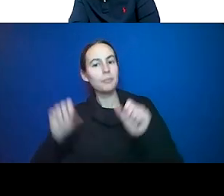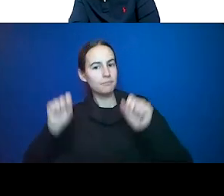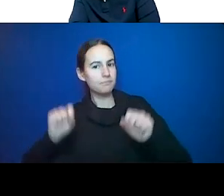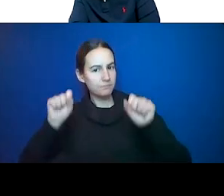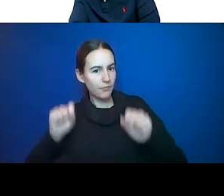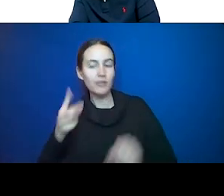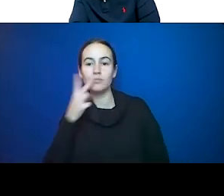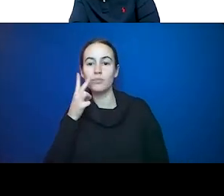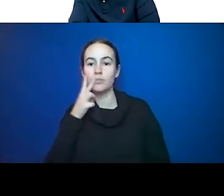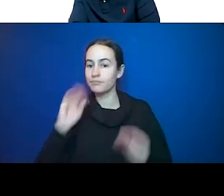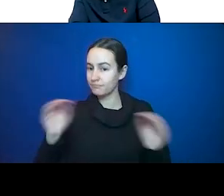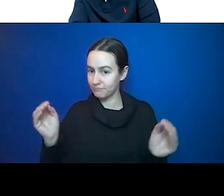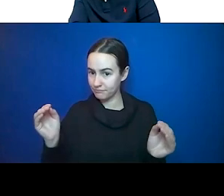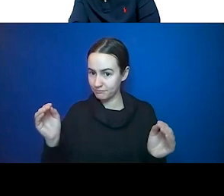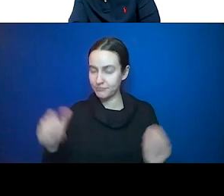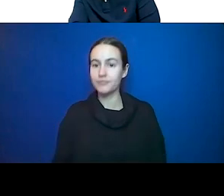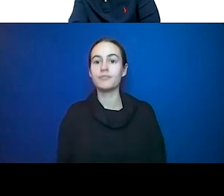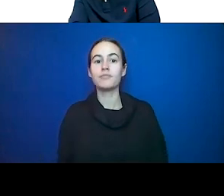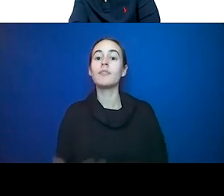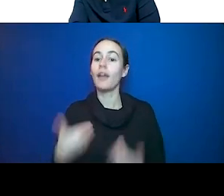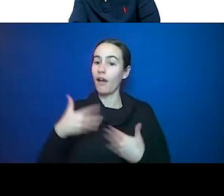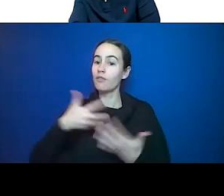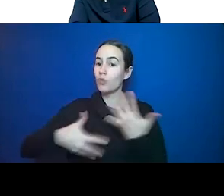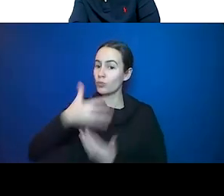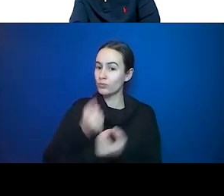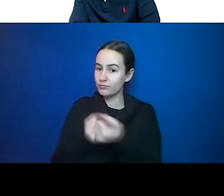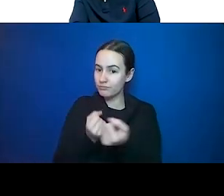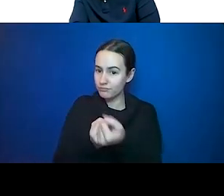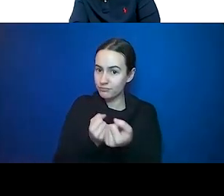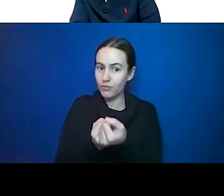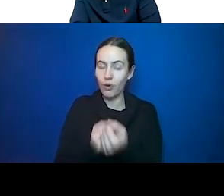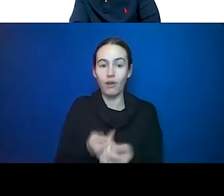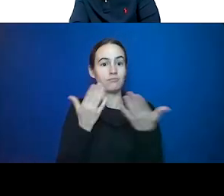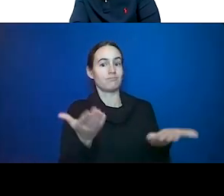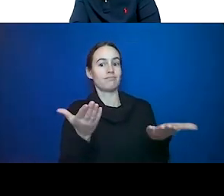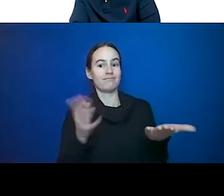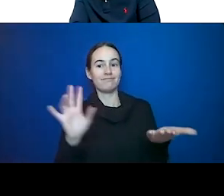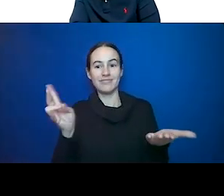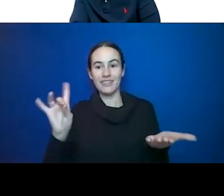social support, and then 78%